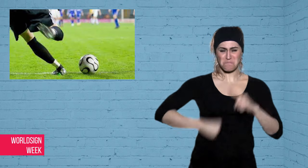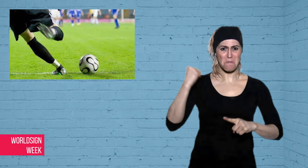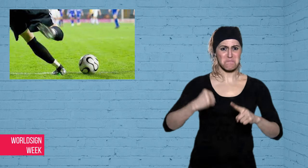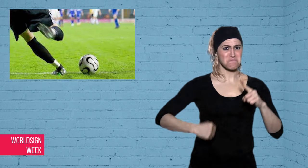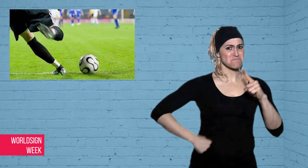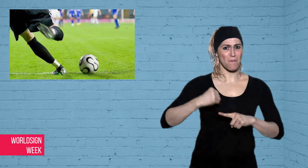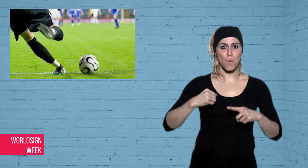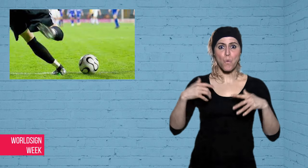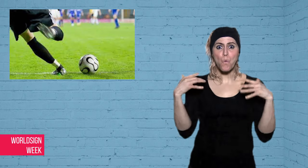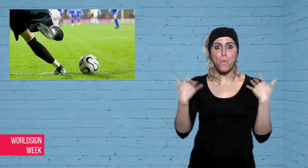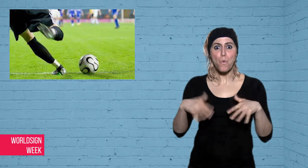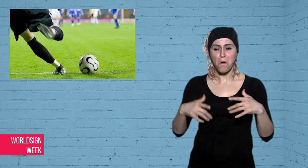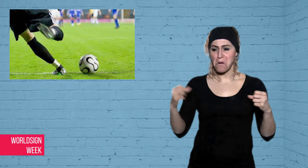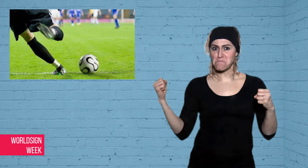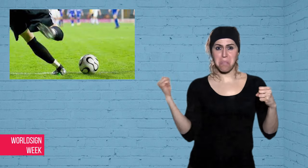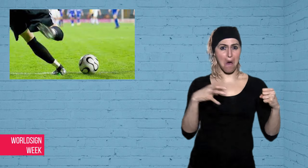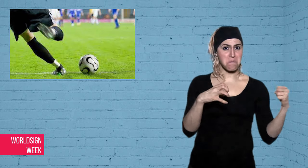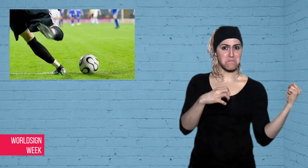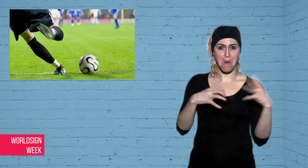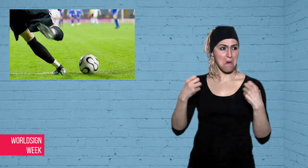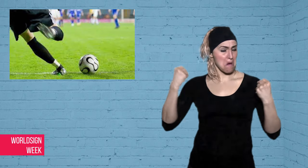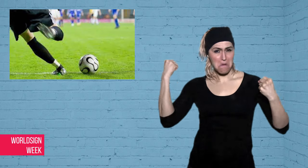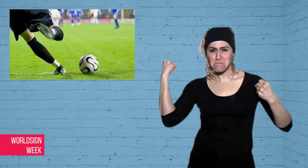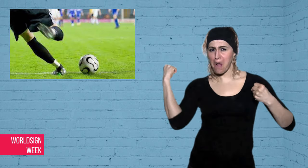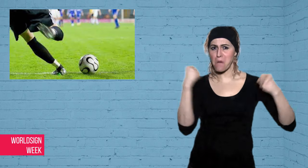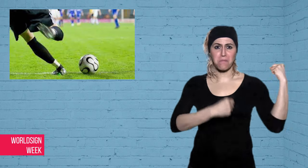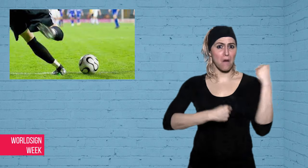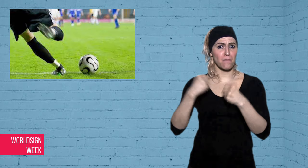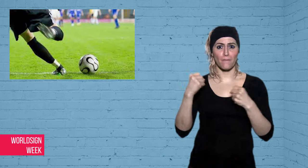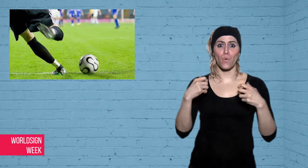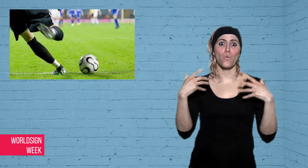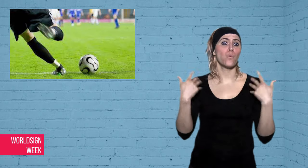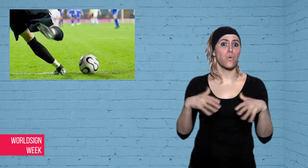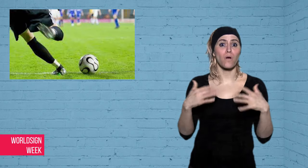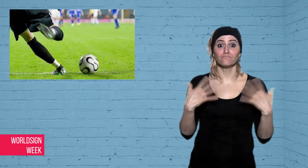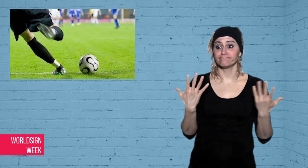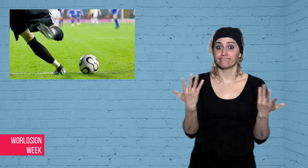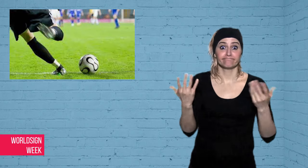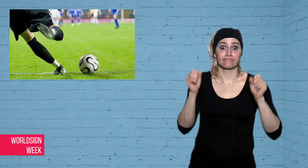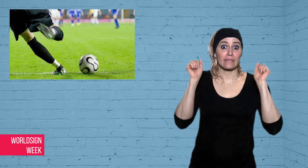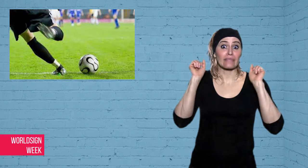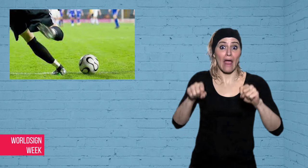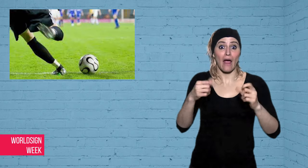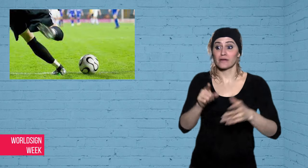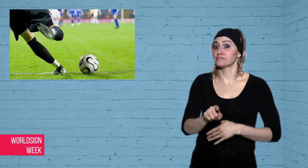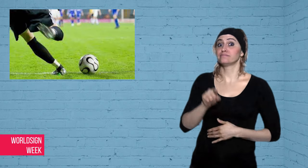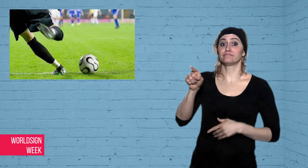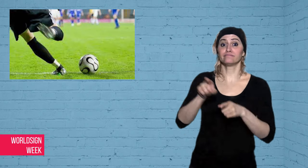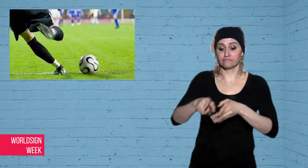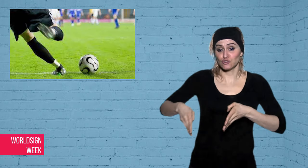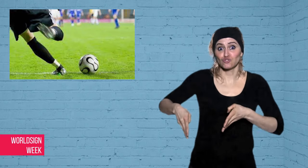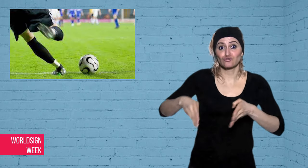between rival fans sparked up